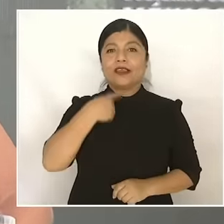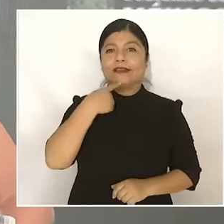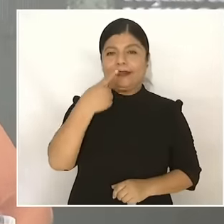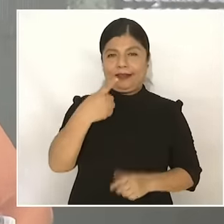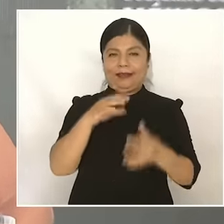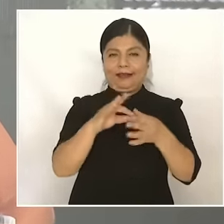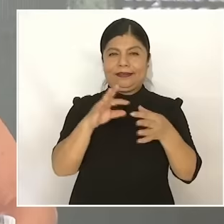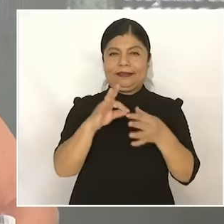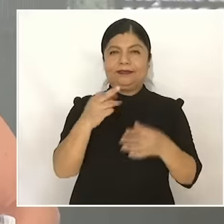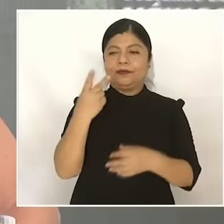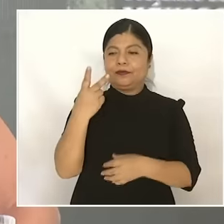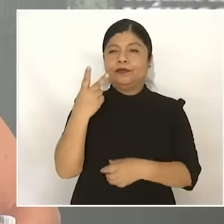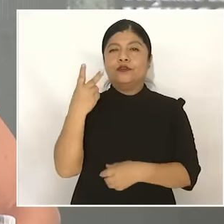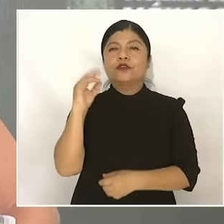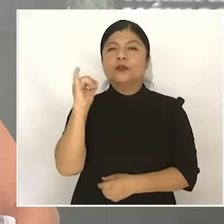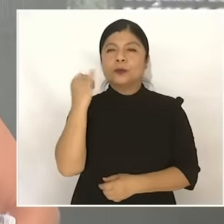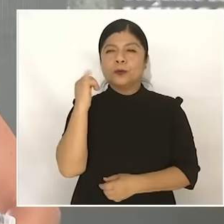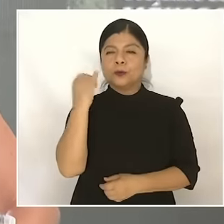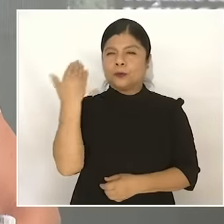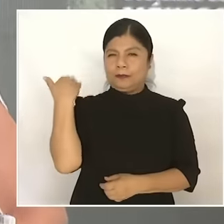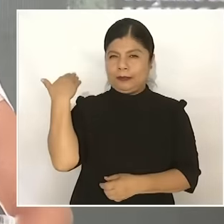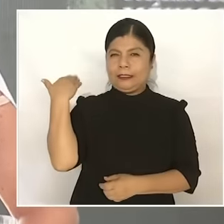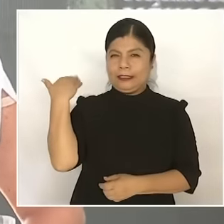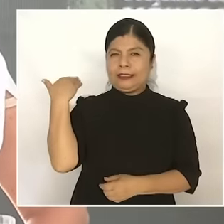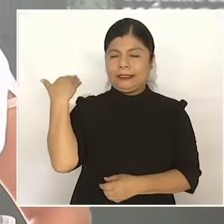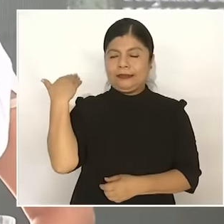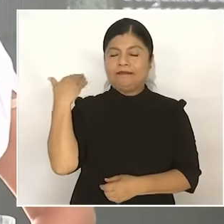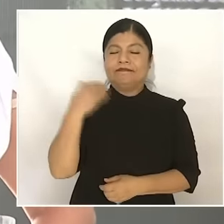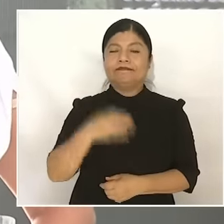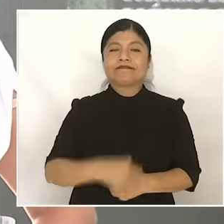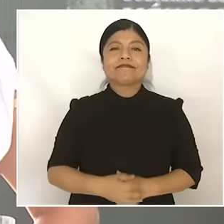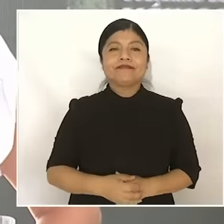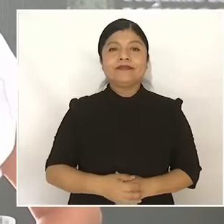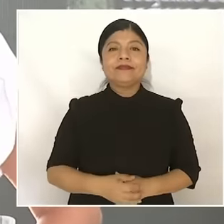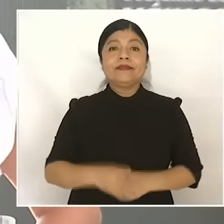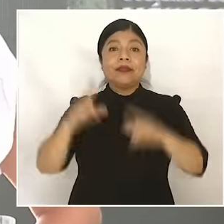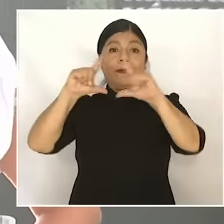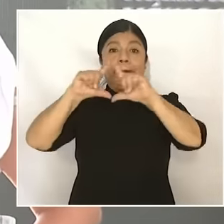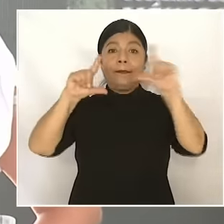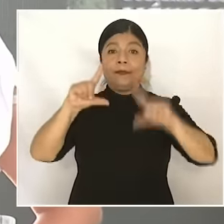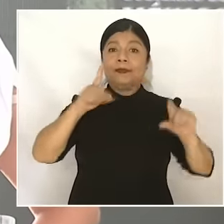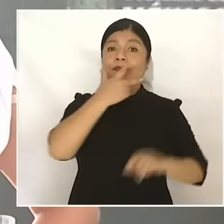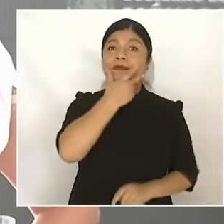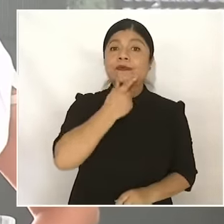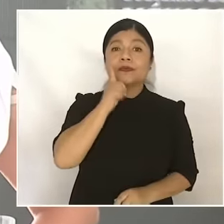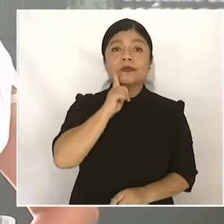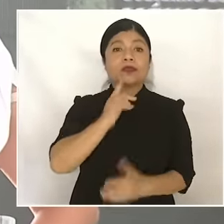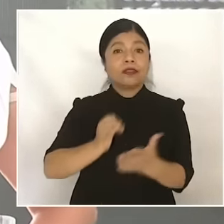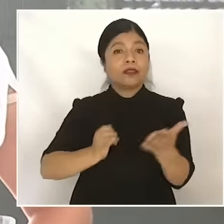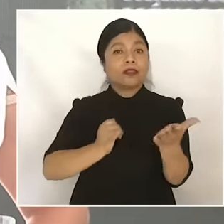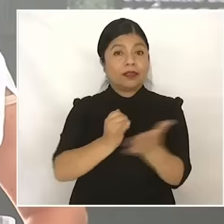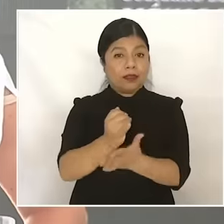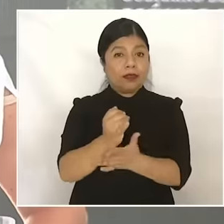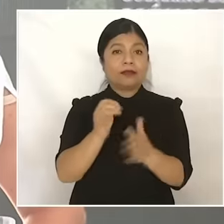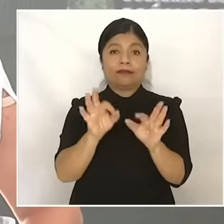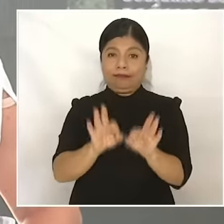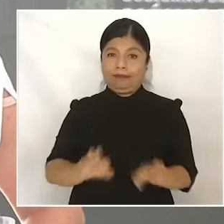the The people of Mexico once again decided something great, which is to continue the fourth